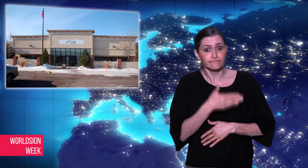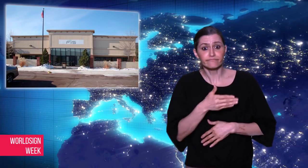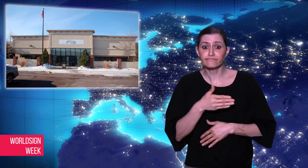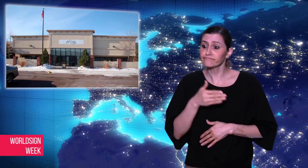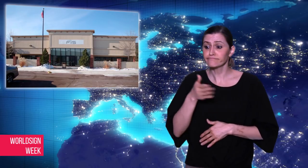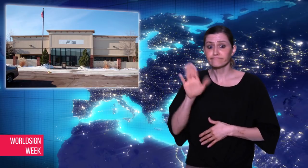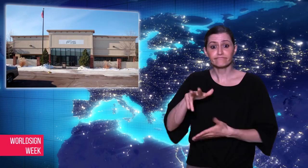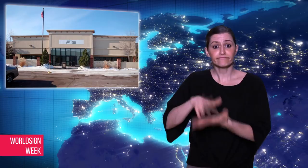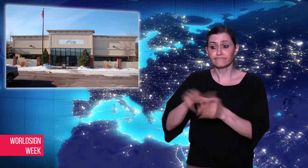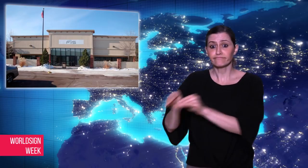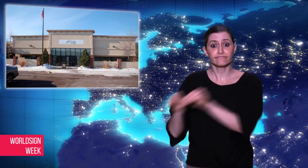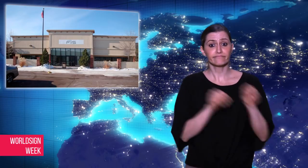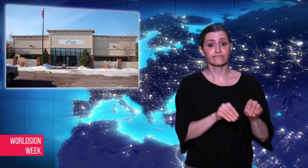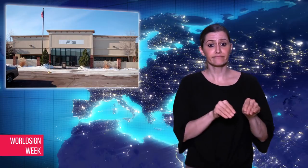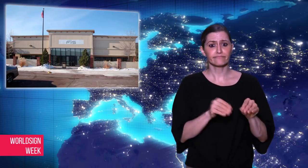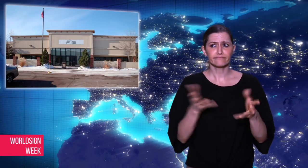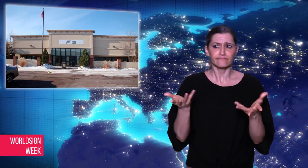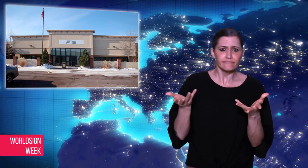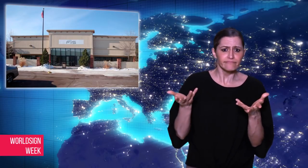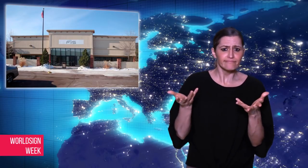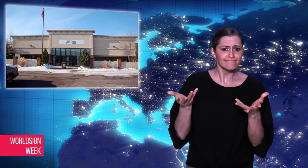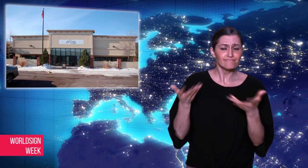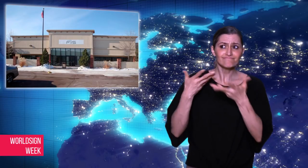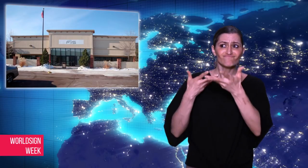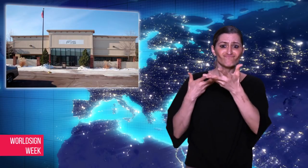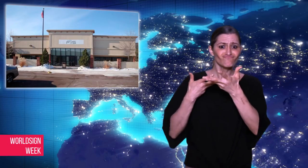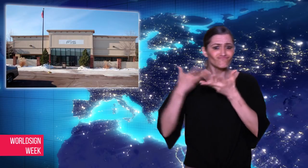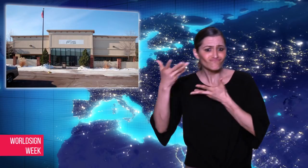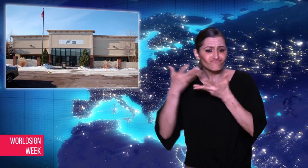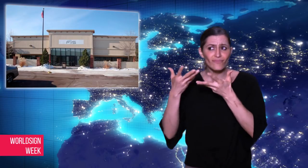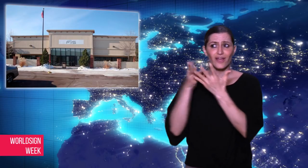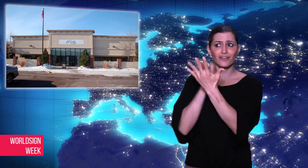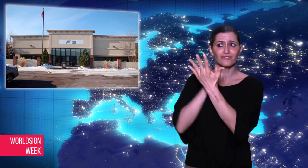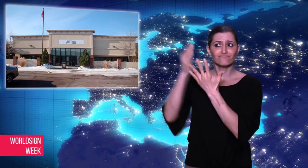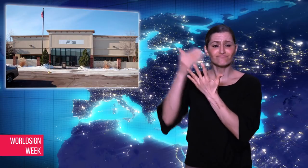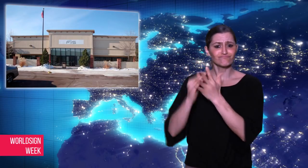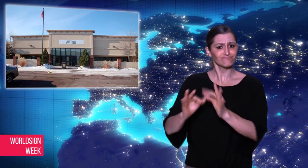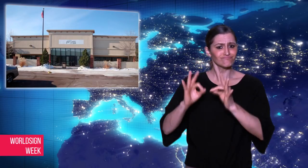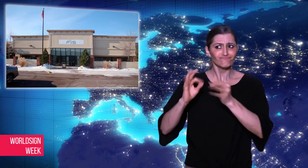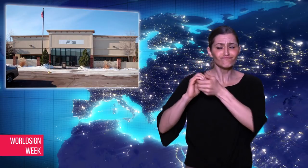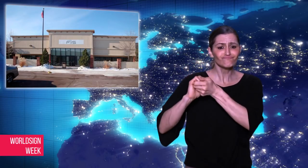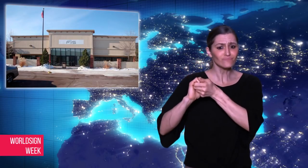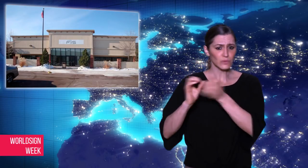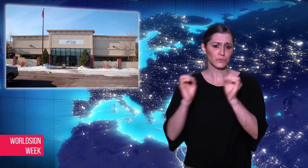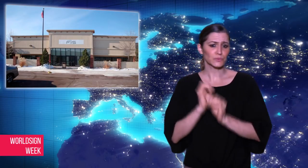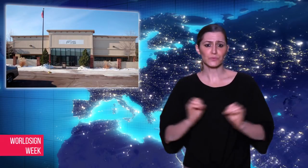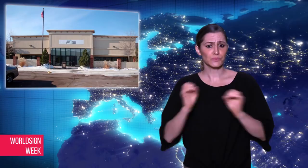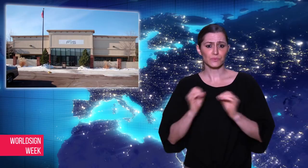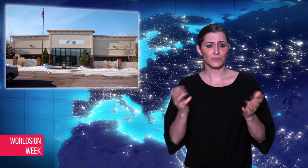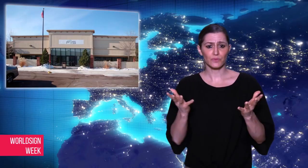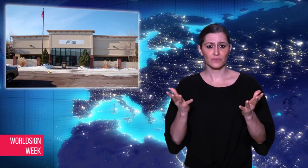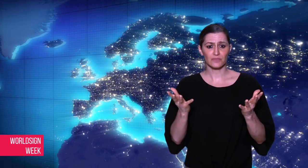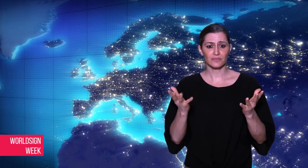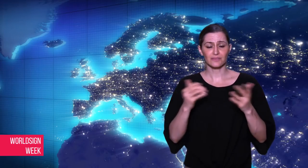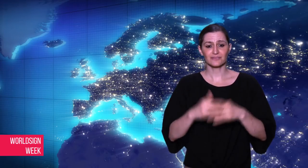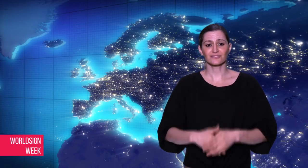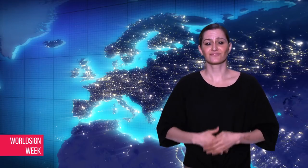deal. There was none (transparency)."